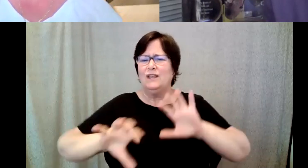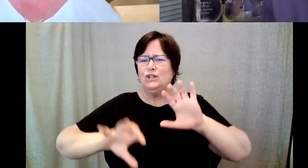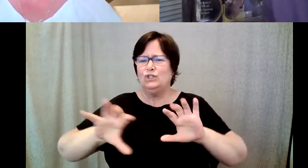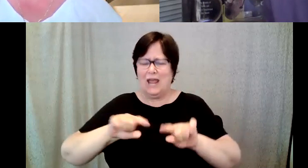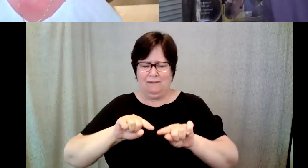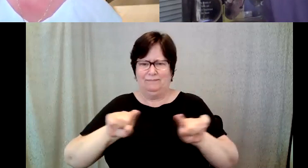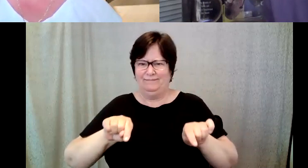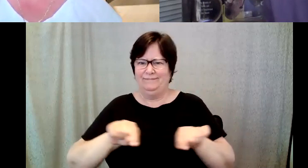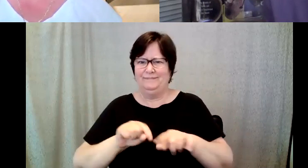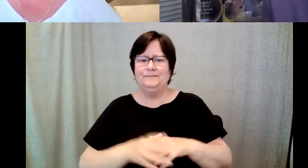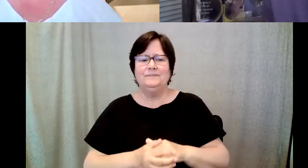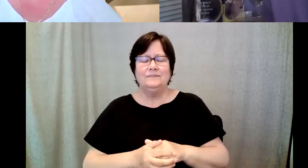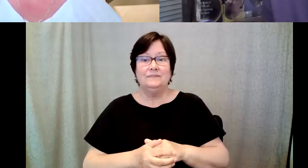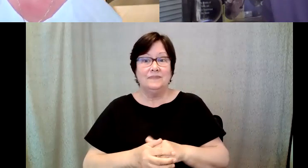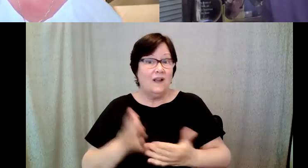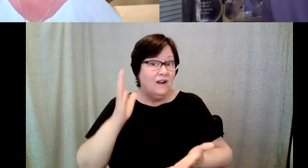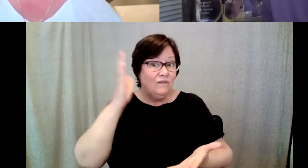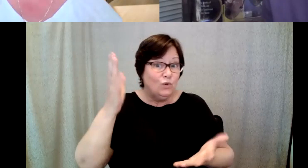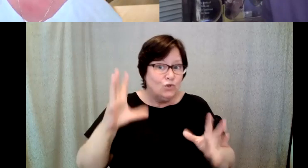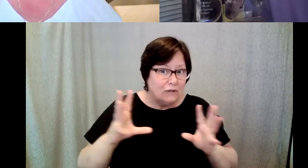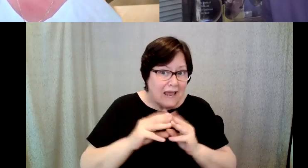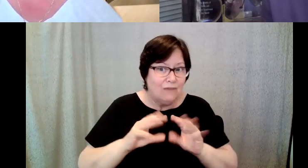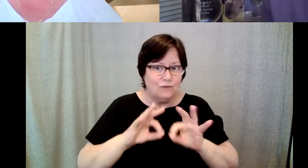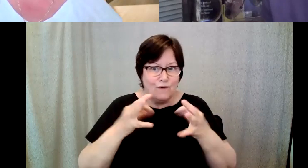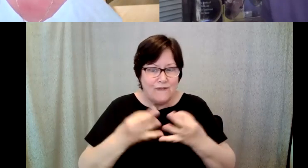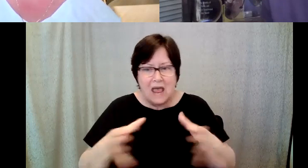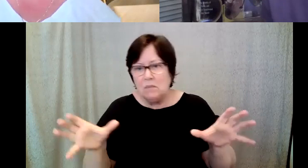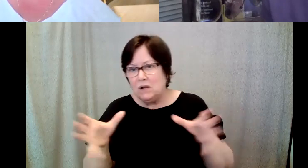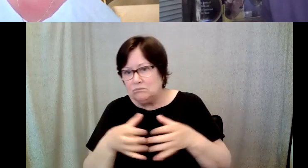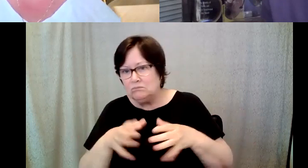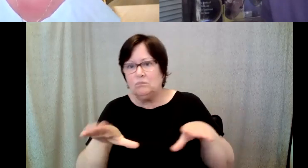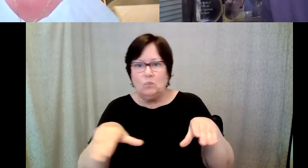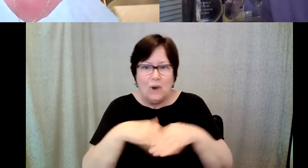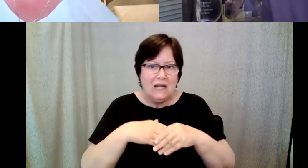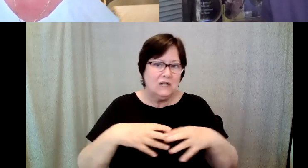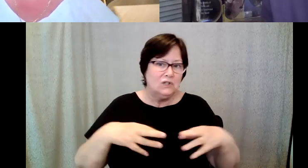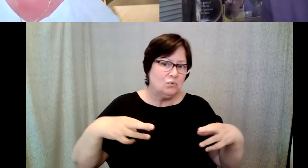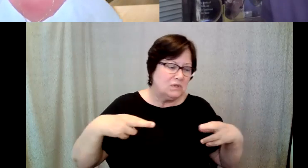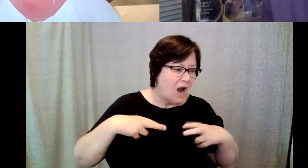you think about your future family gatherings reunions weddings retirements business meetings,